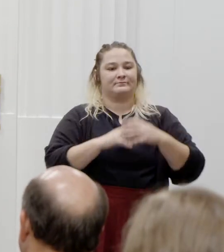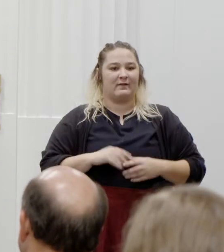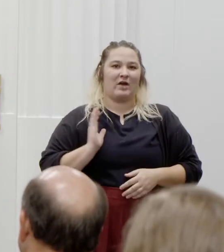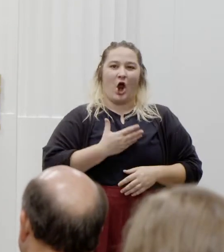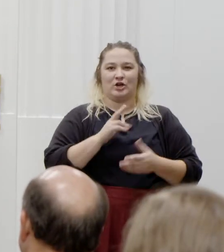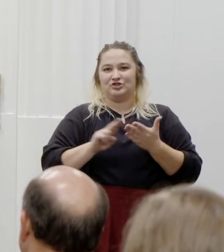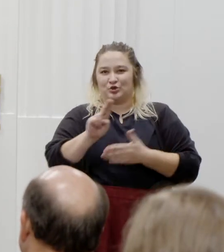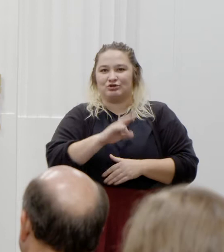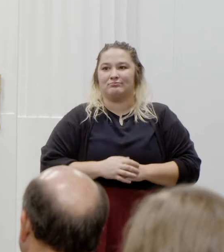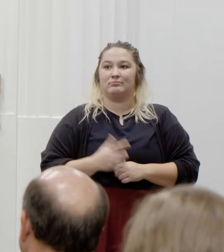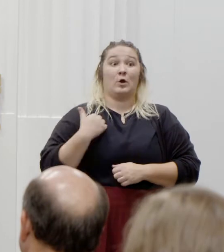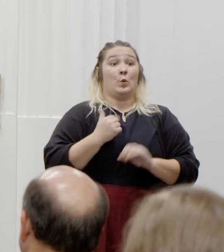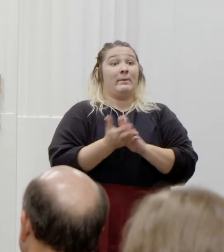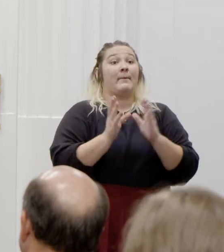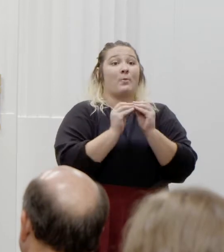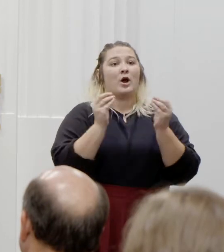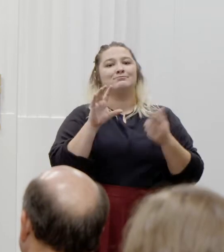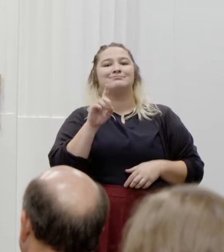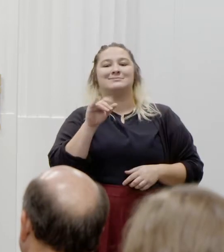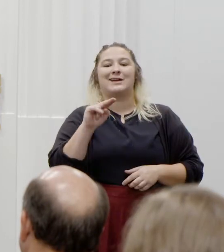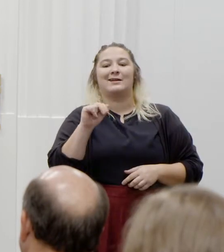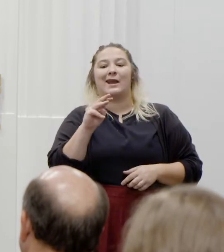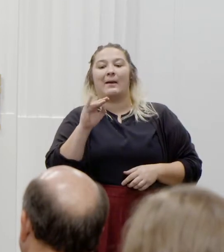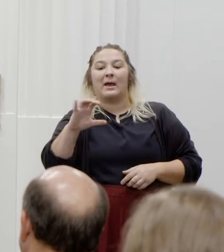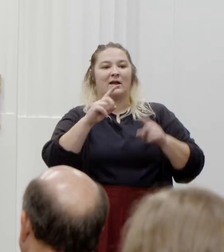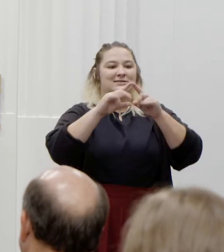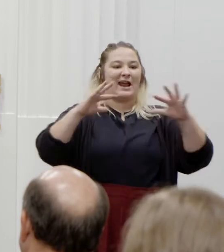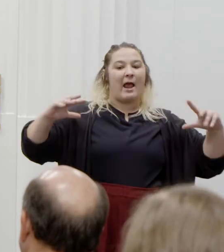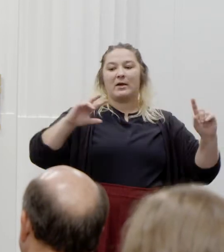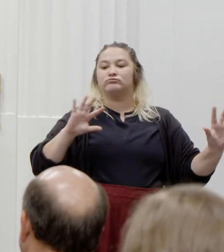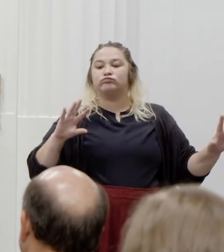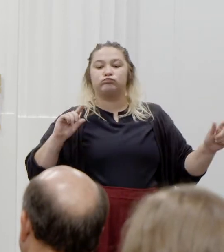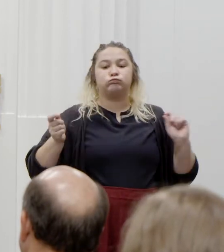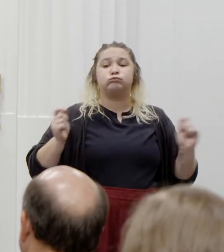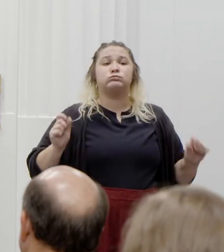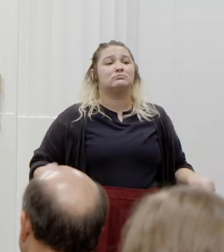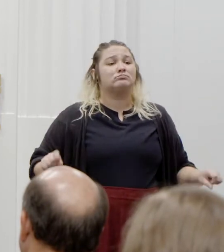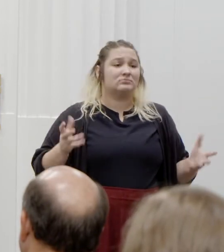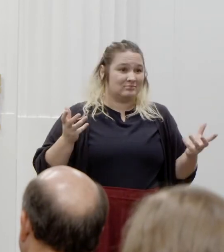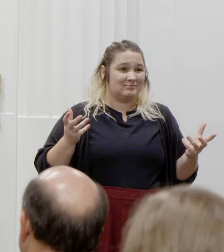in a more innovative university. But that's not why we strive for diversity, equity,